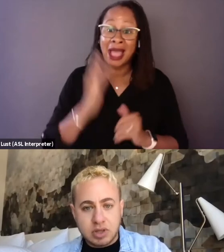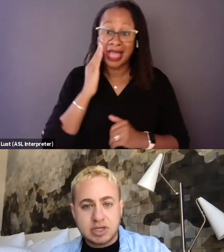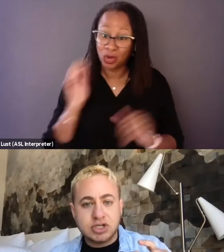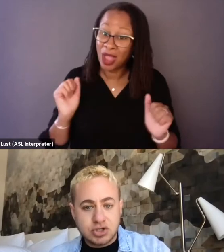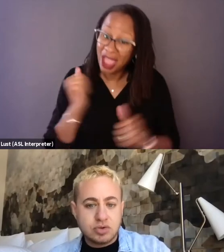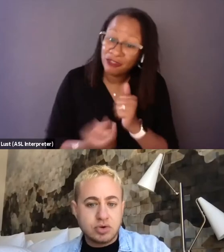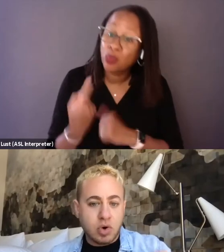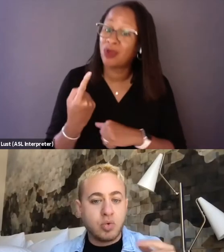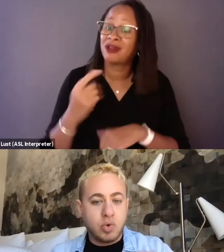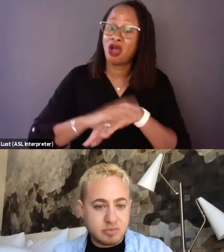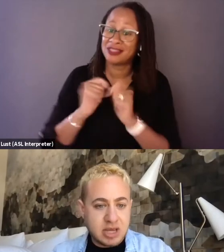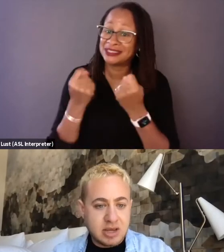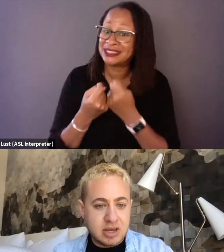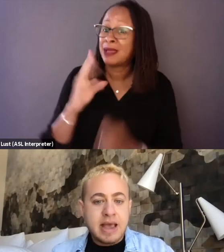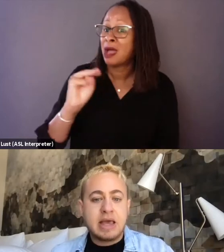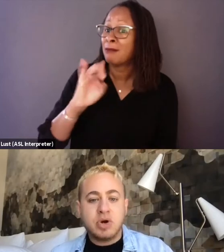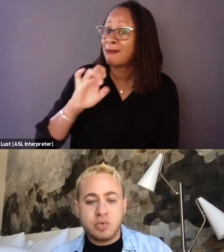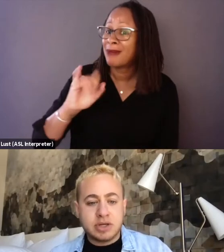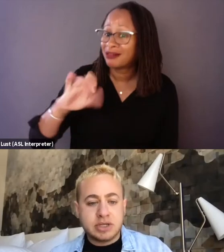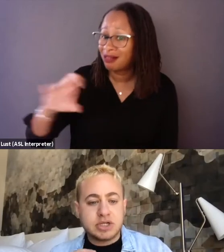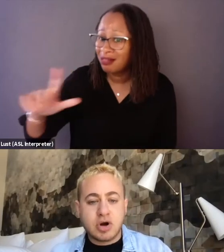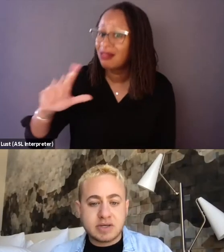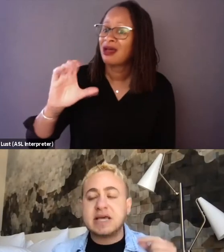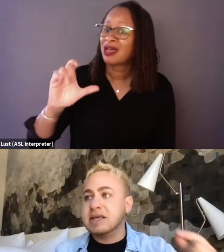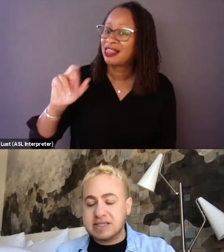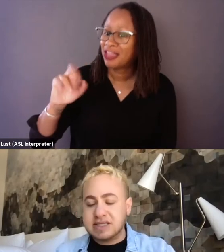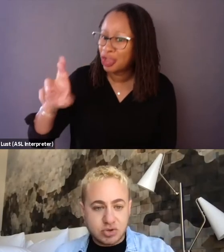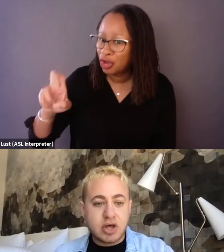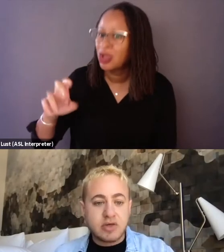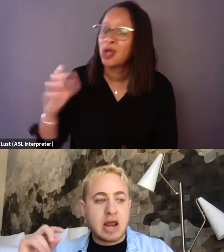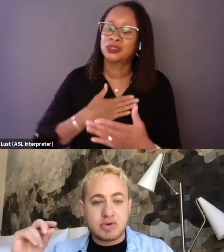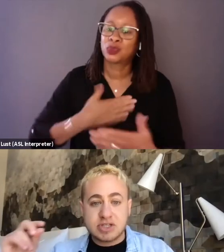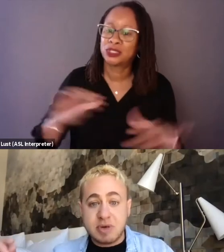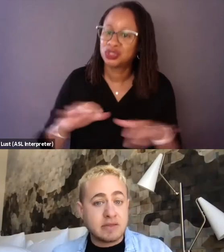was willing to do the work with me and we're willing to trust and listen to each other and respect.